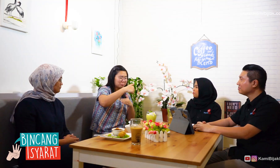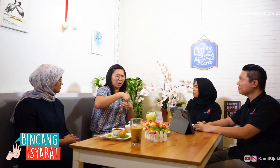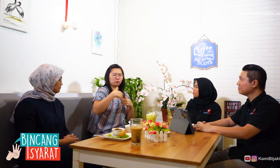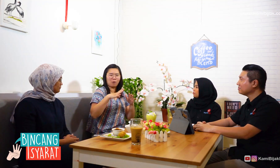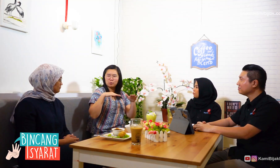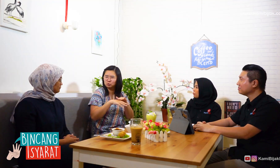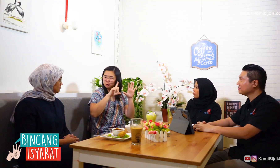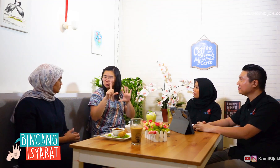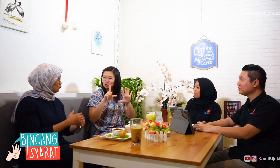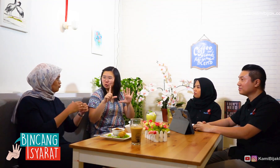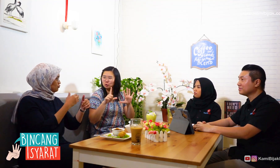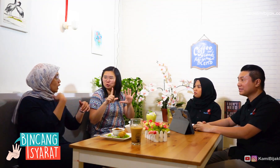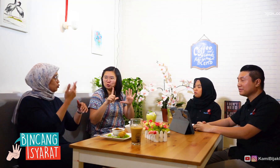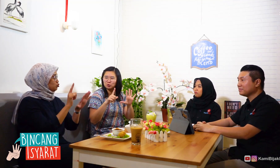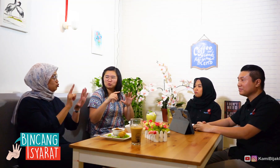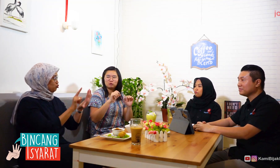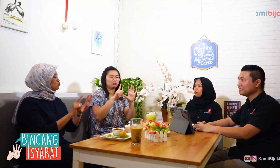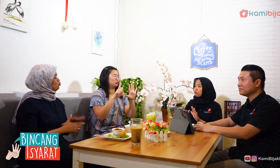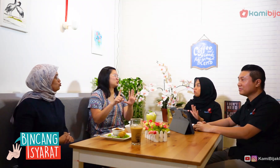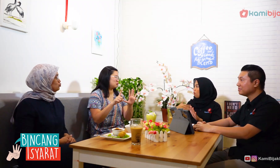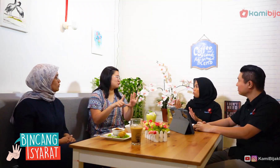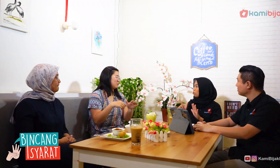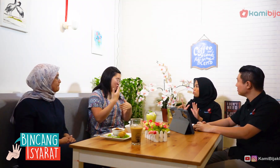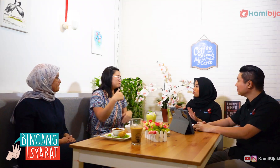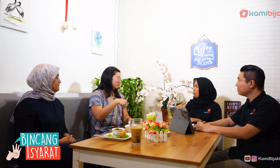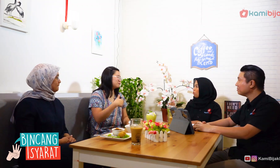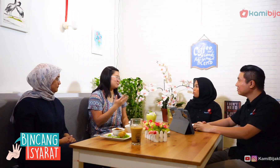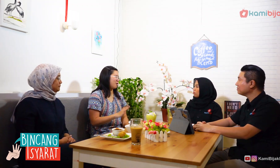Now LRBI is in its 7th year.